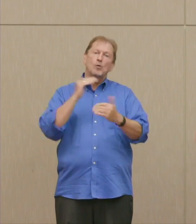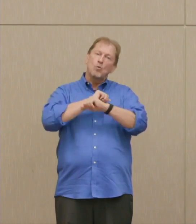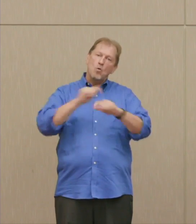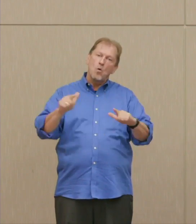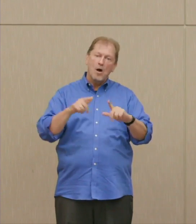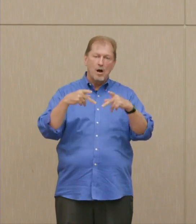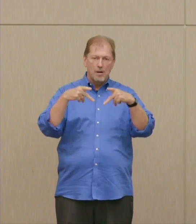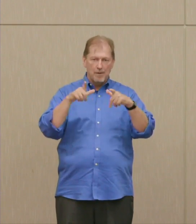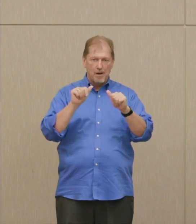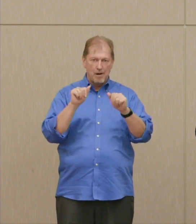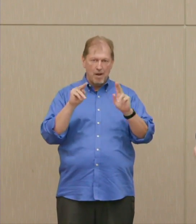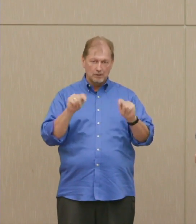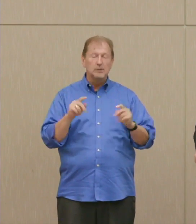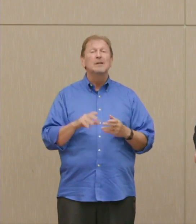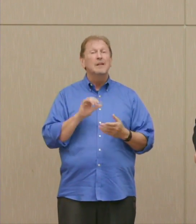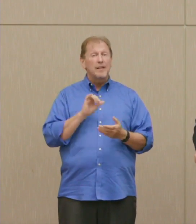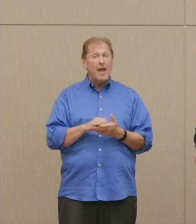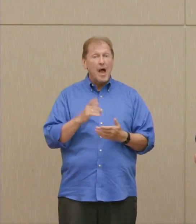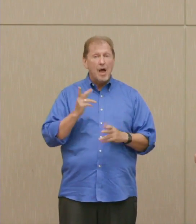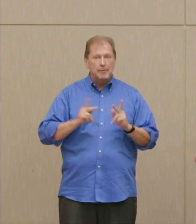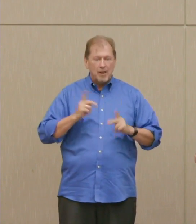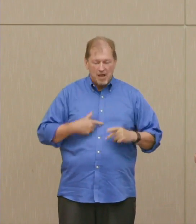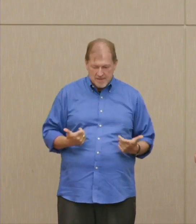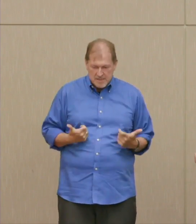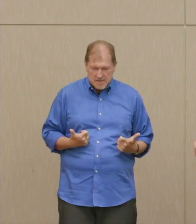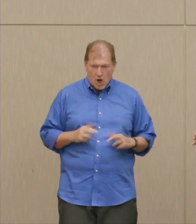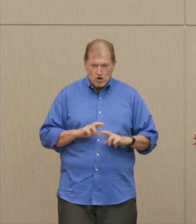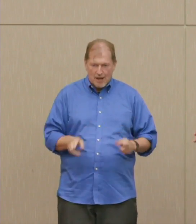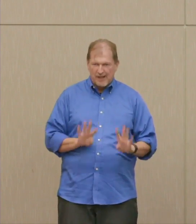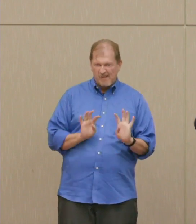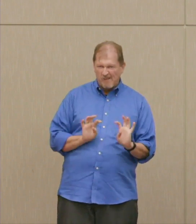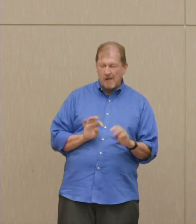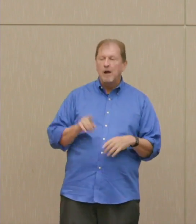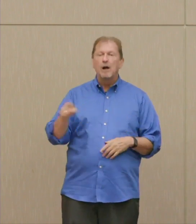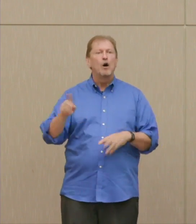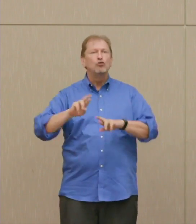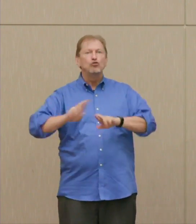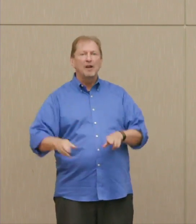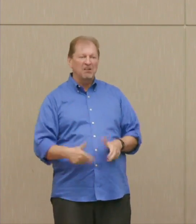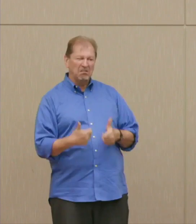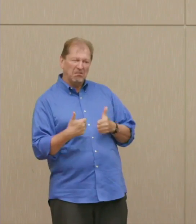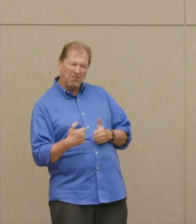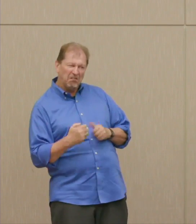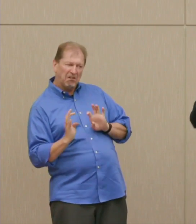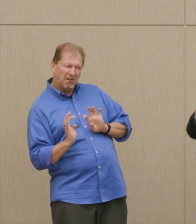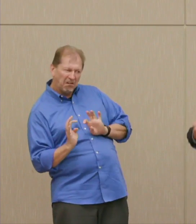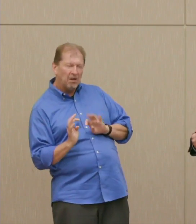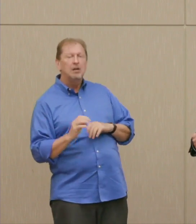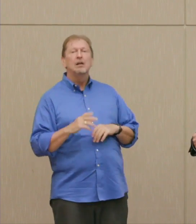Both on hair trigger because each poised to get off the ground before enemy warheads come